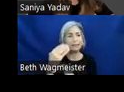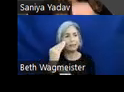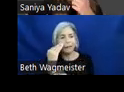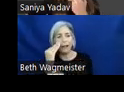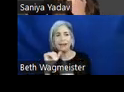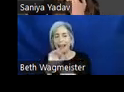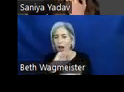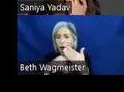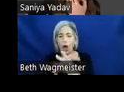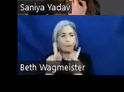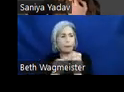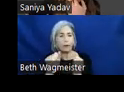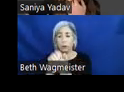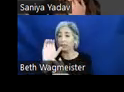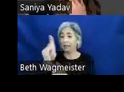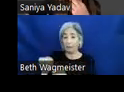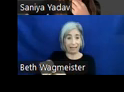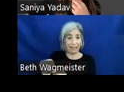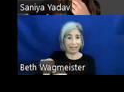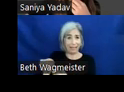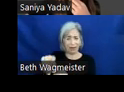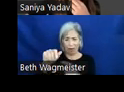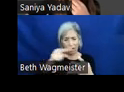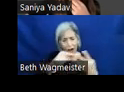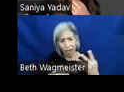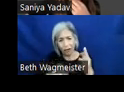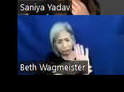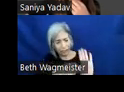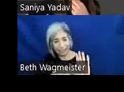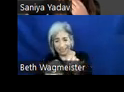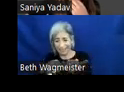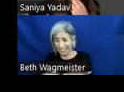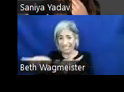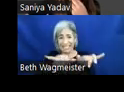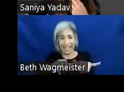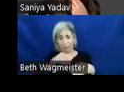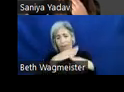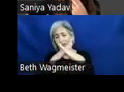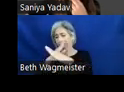people with cerebral palsy or any other diagnoses has the same obstacles or characteristics.